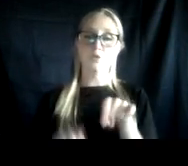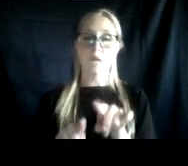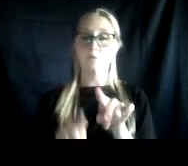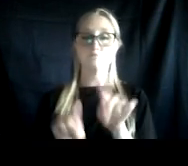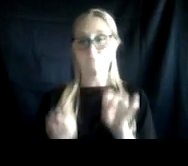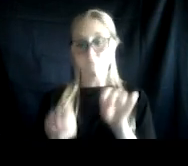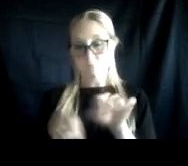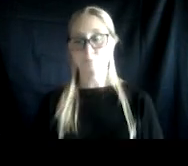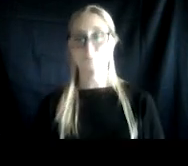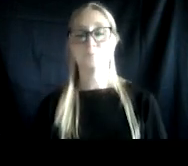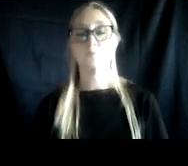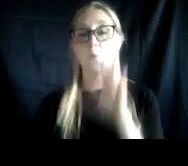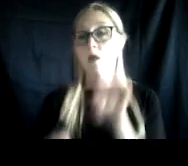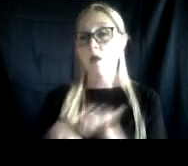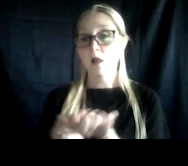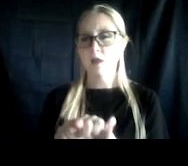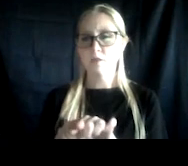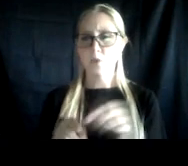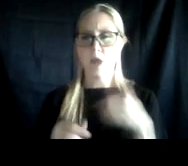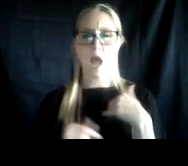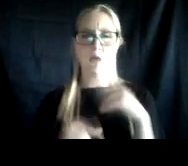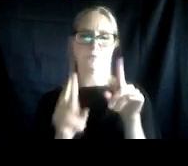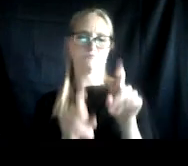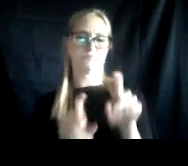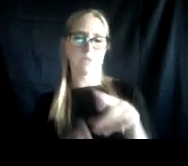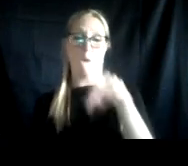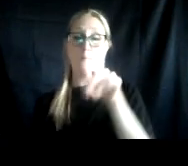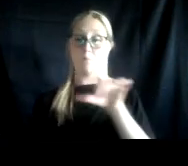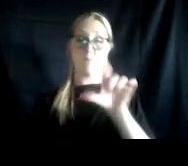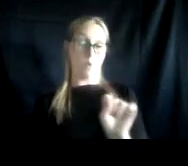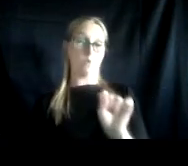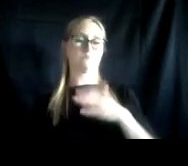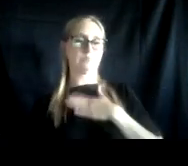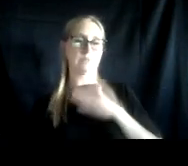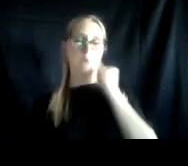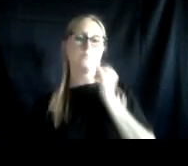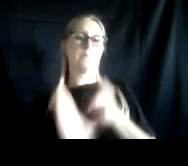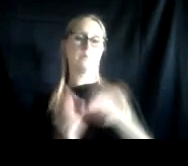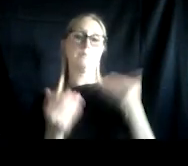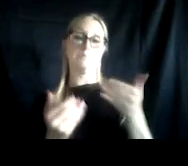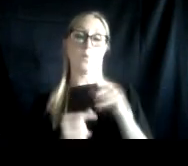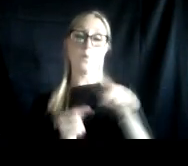We'll also be conducting a couple of polls throughout the event and appreciate your participation. When you see a poll pop up,